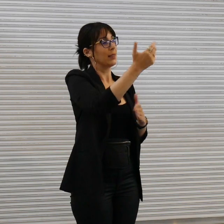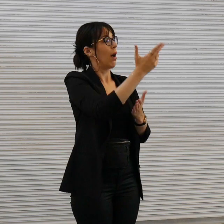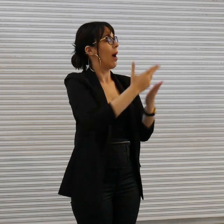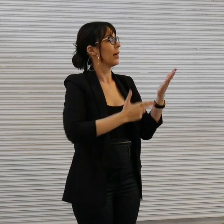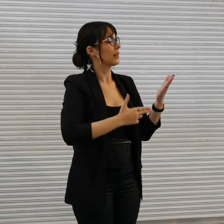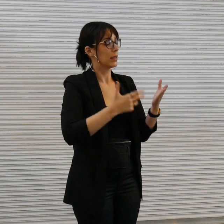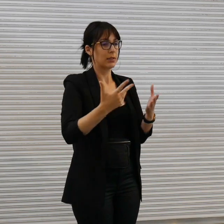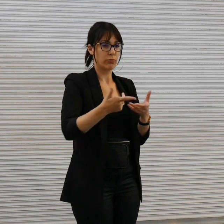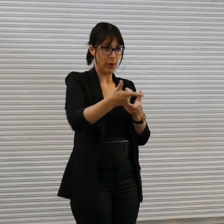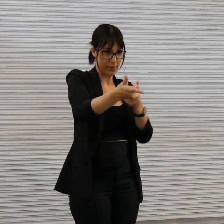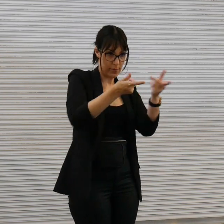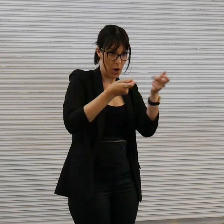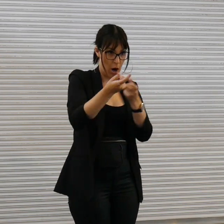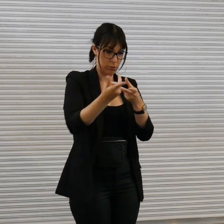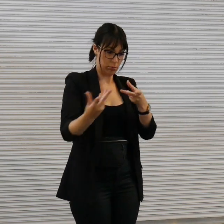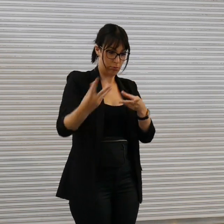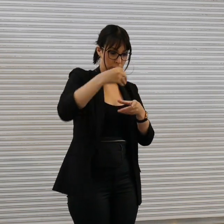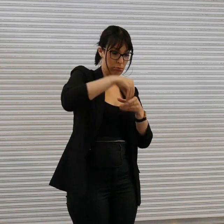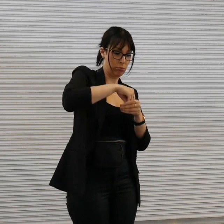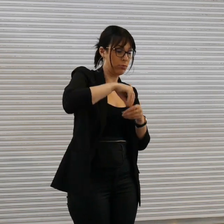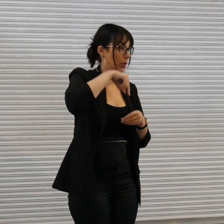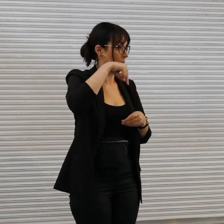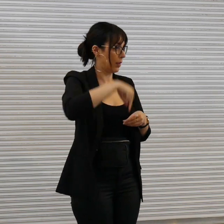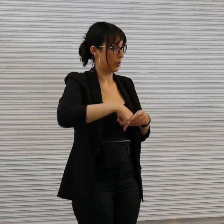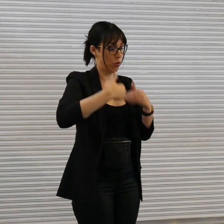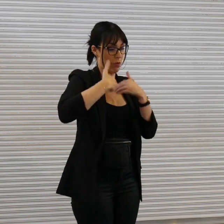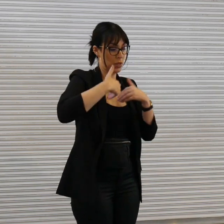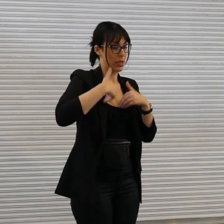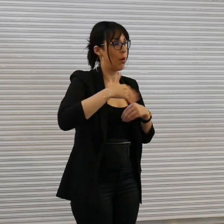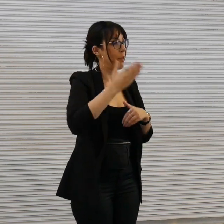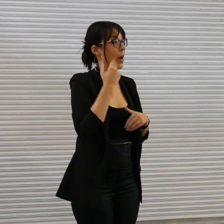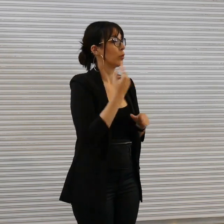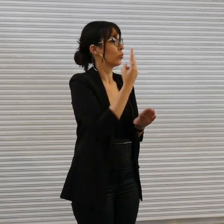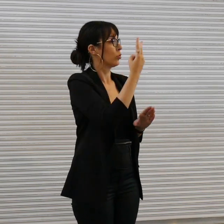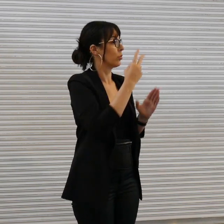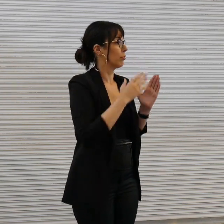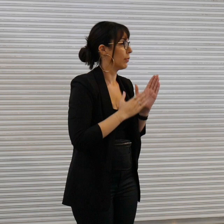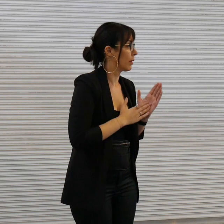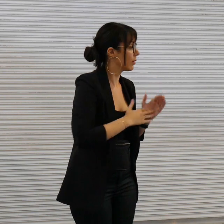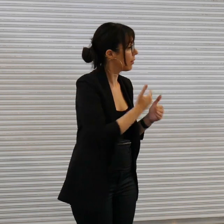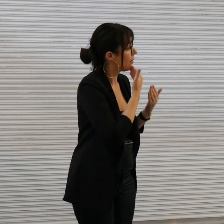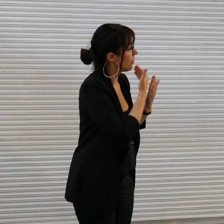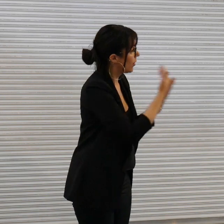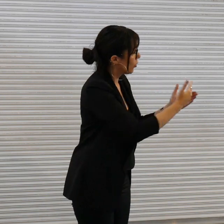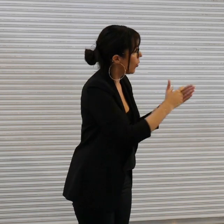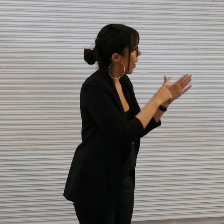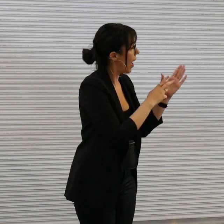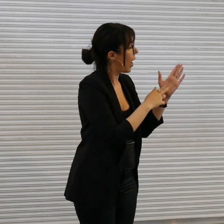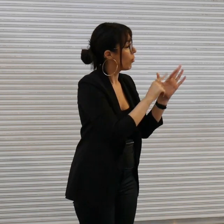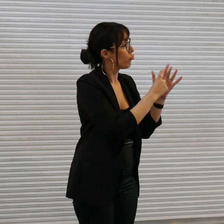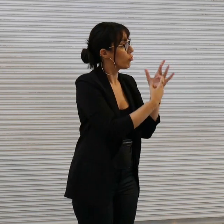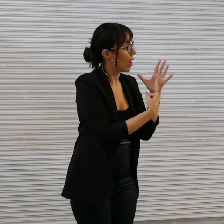residency over the last two months um thank you Andrea for initiating um this partnership over